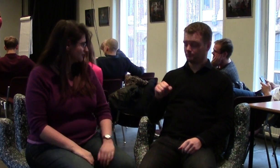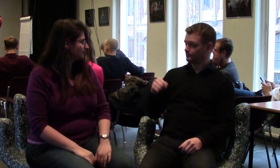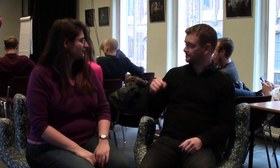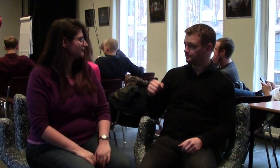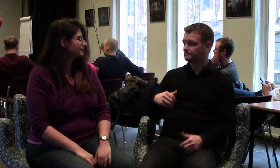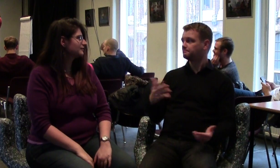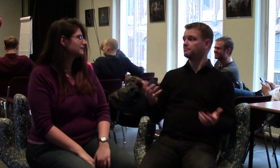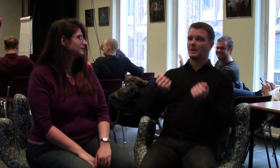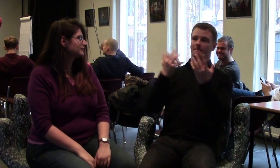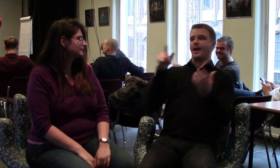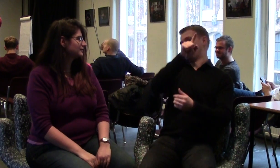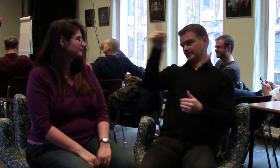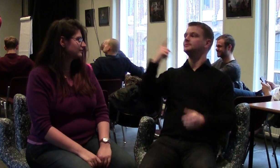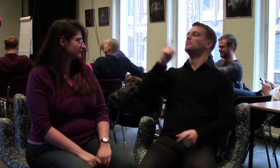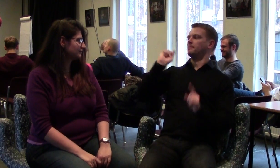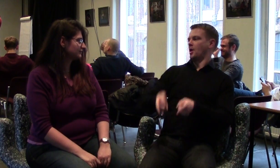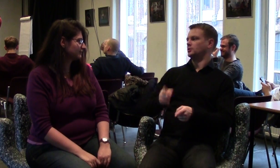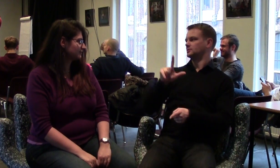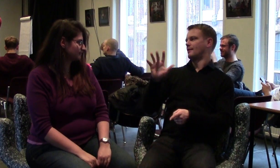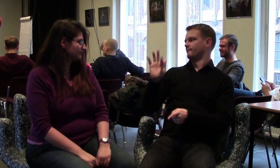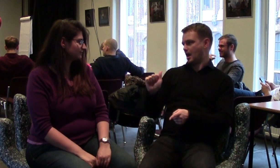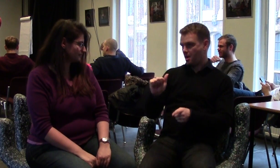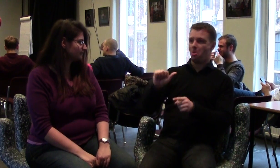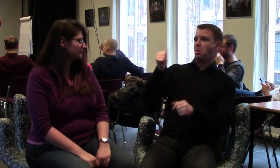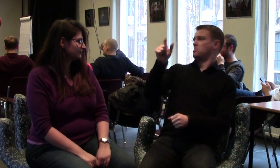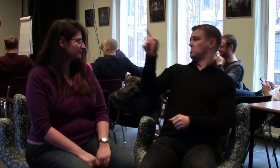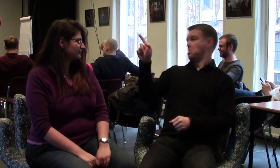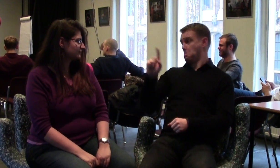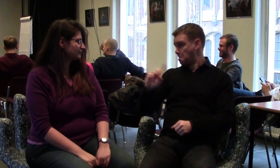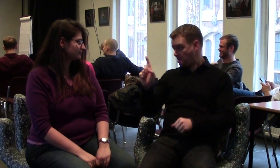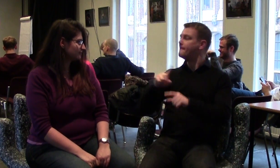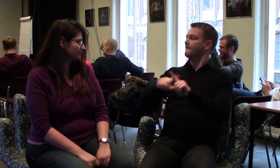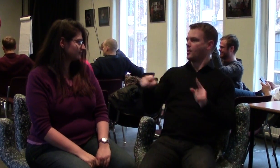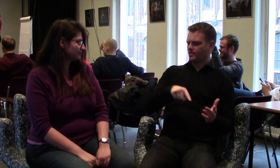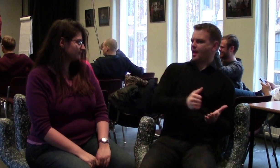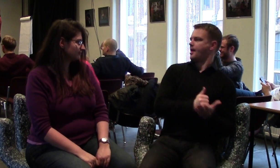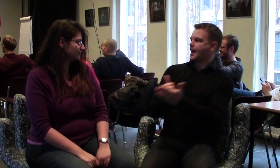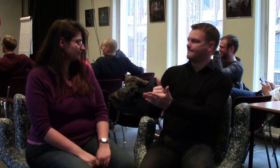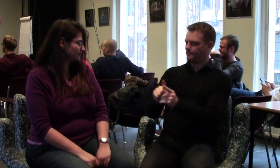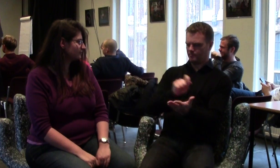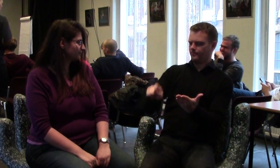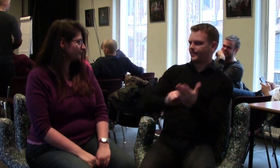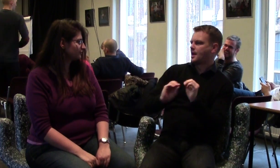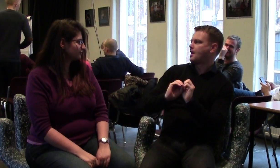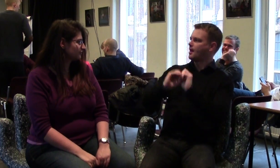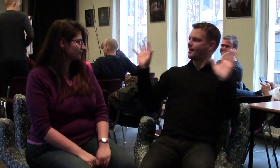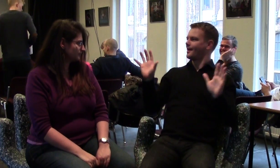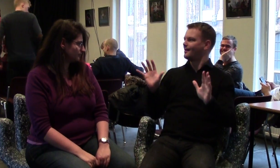Yes. In some situations its compulsory to use LFA approach even if it is not compulsory, it will help the proposal.